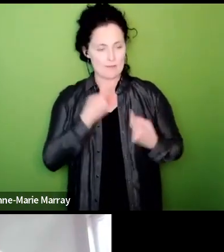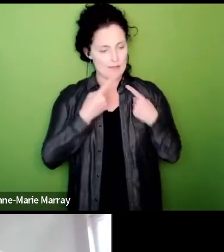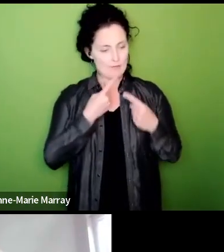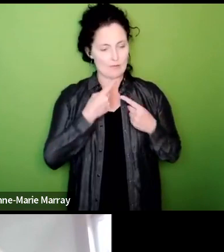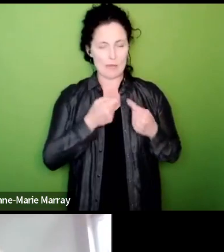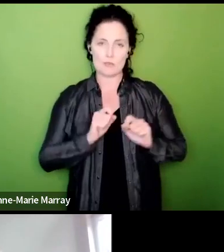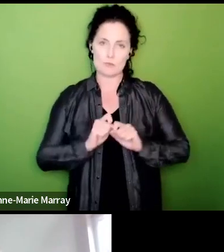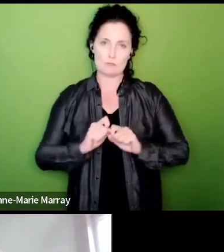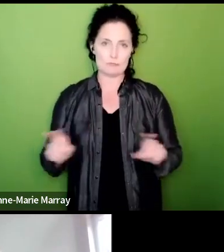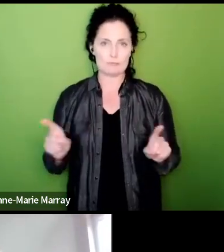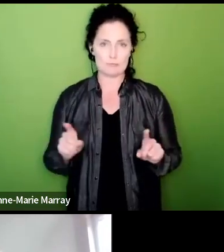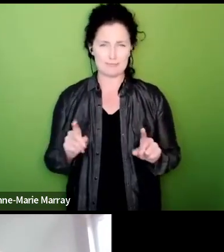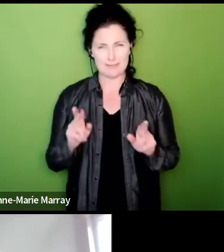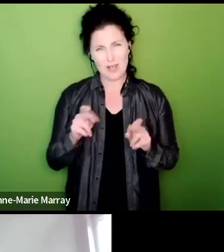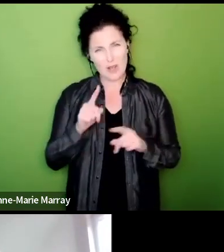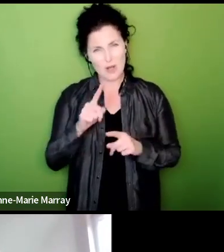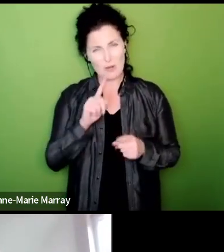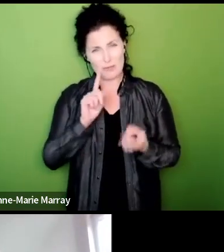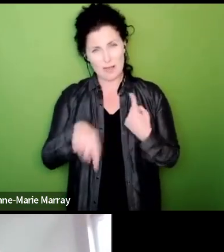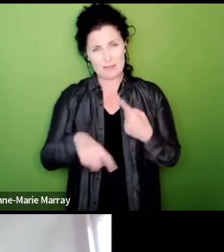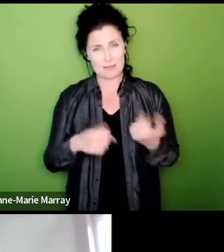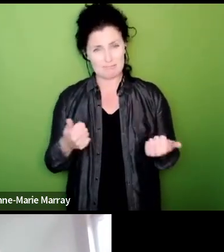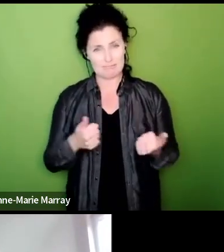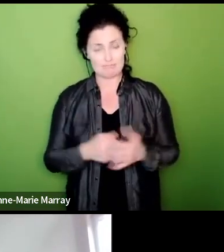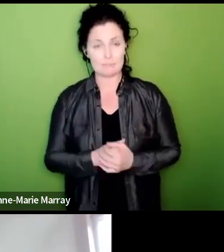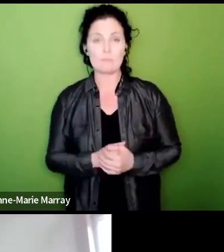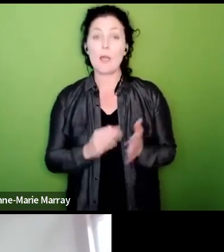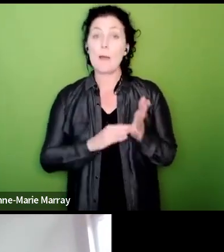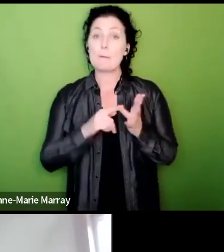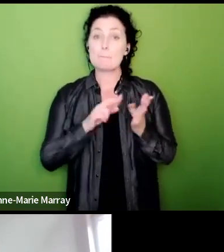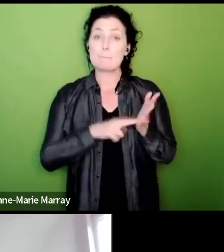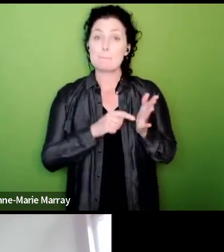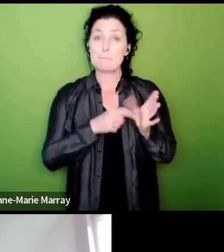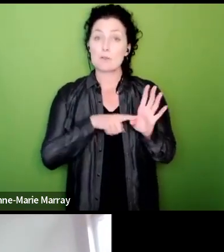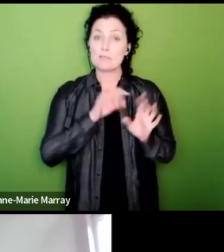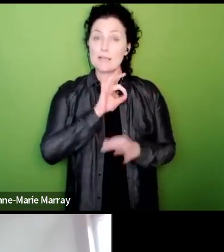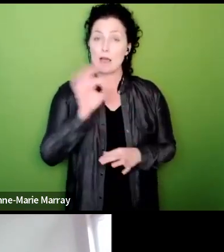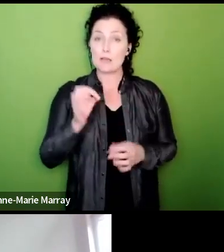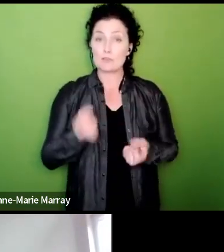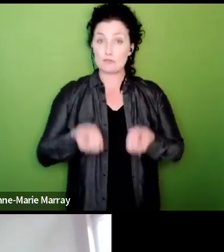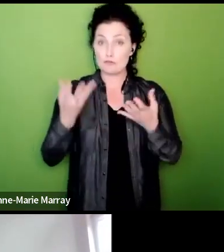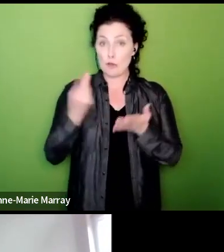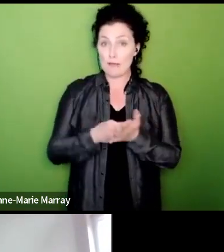um Monty will there be a strike fund made available for colleagues worried